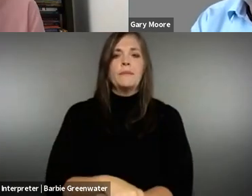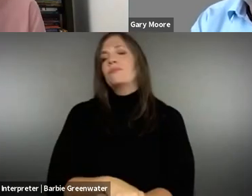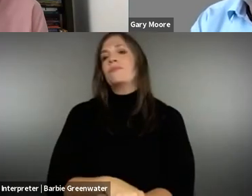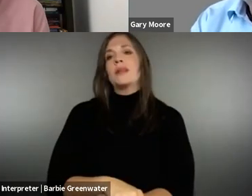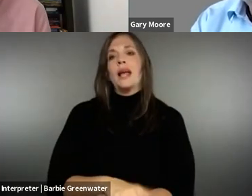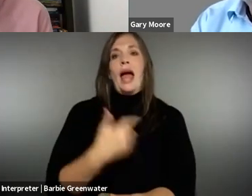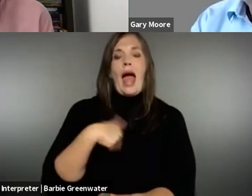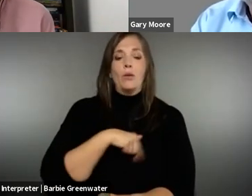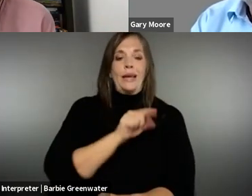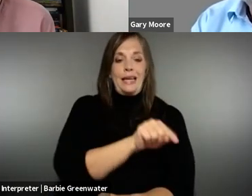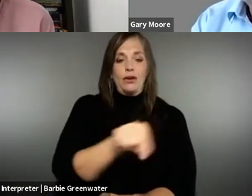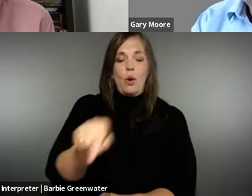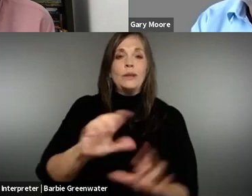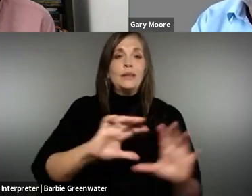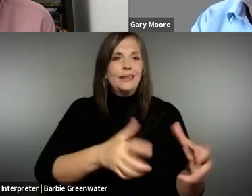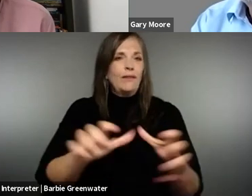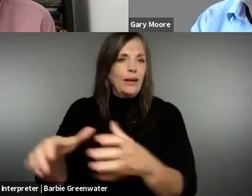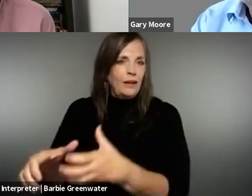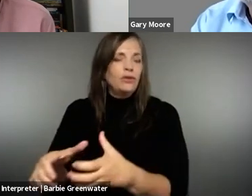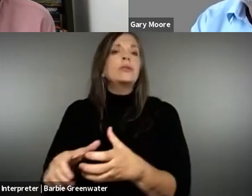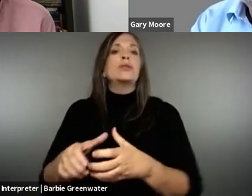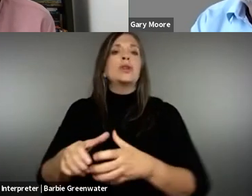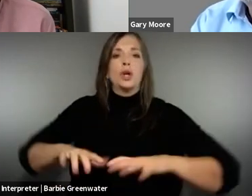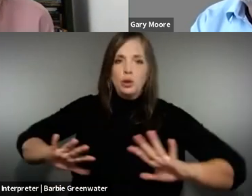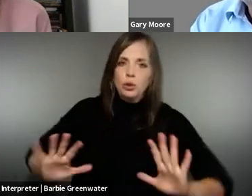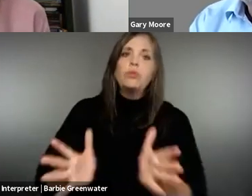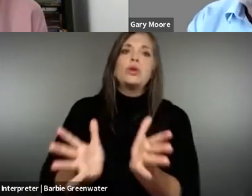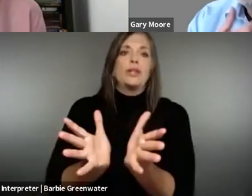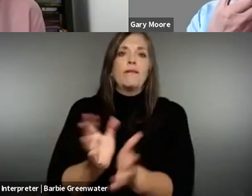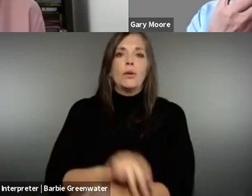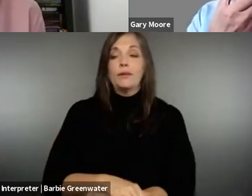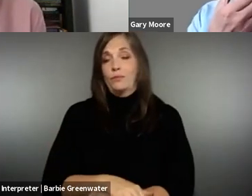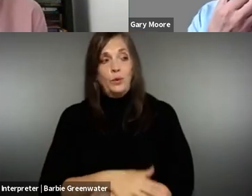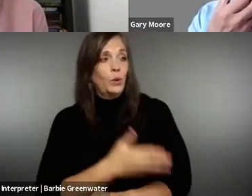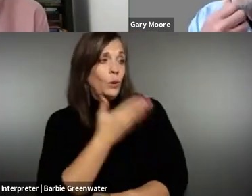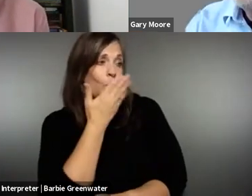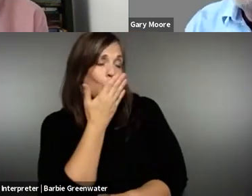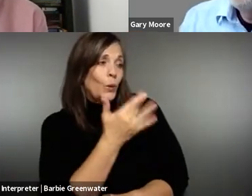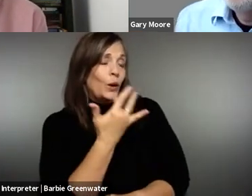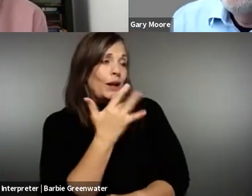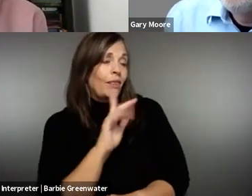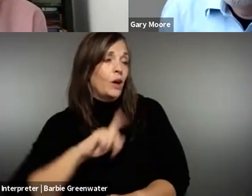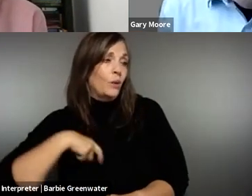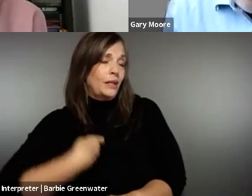that accessibility is a strategic role among all these different agencies to push that forward.